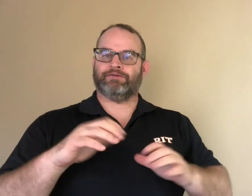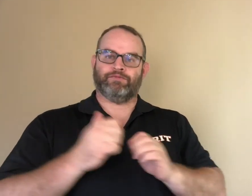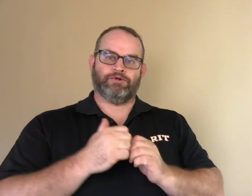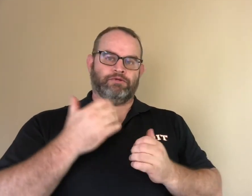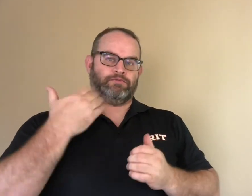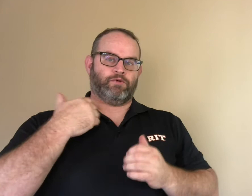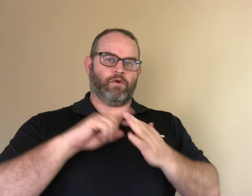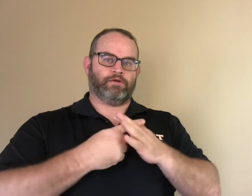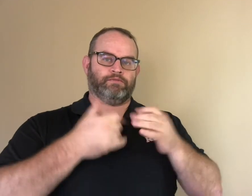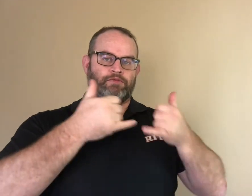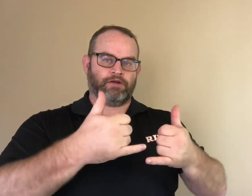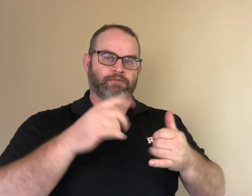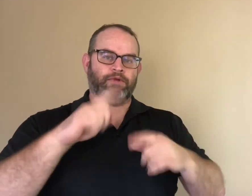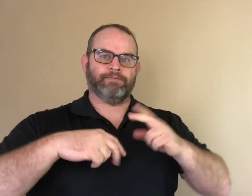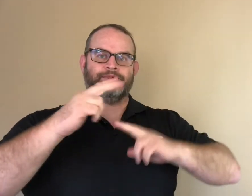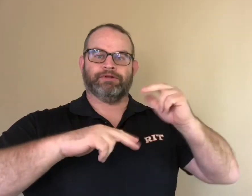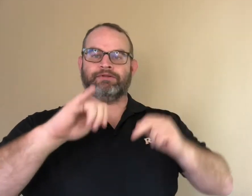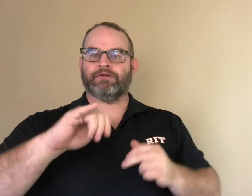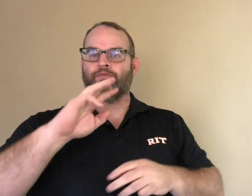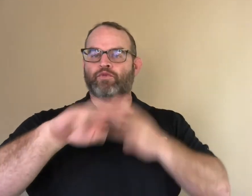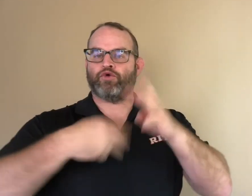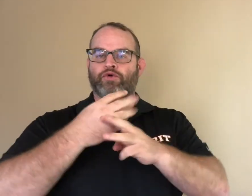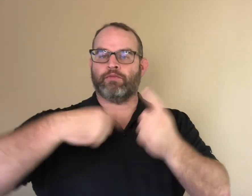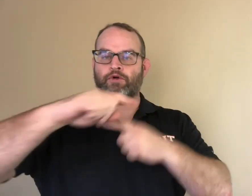we did a field test with the platform in the Philippines.